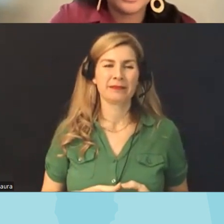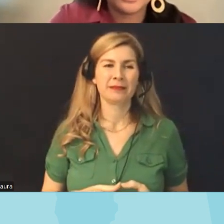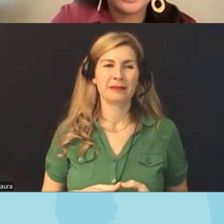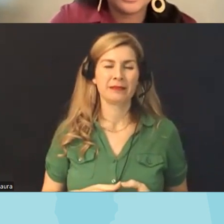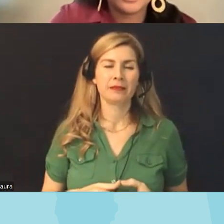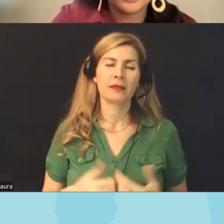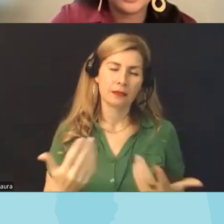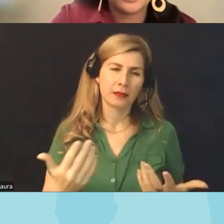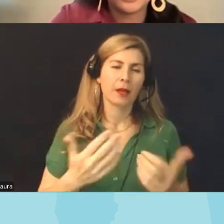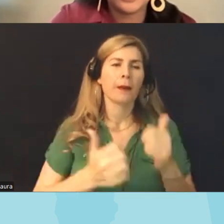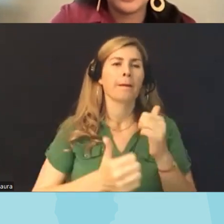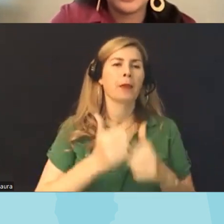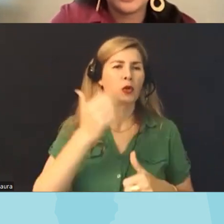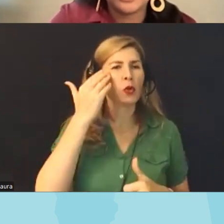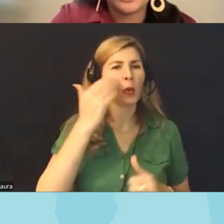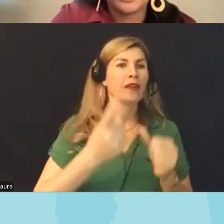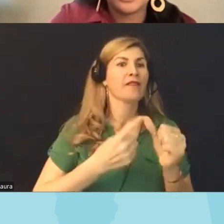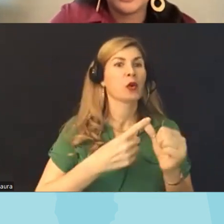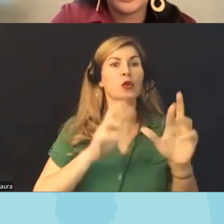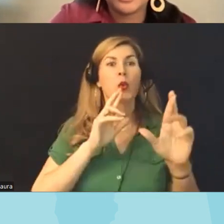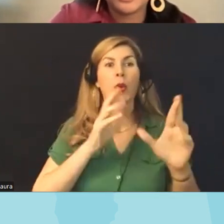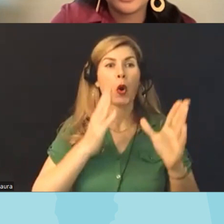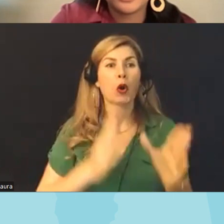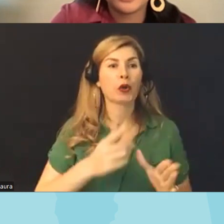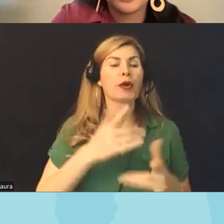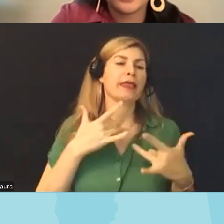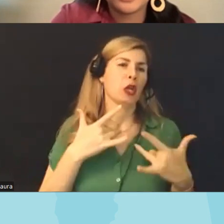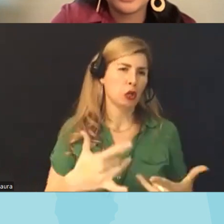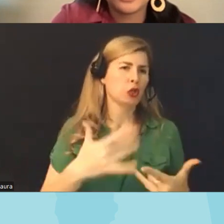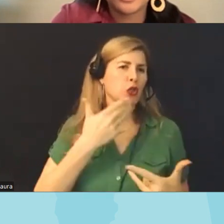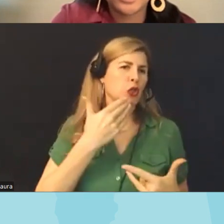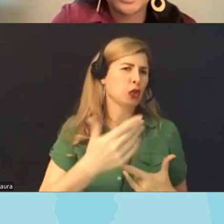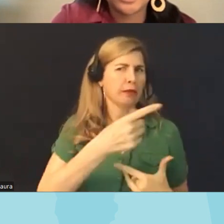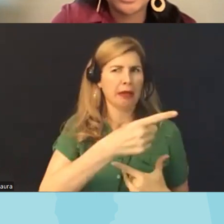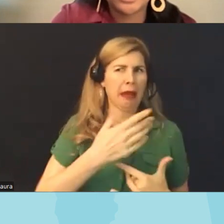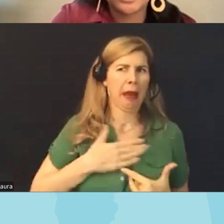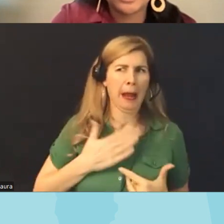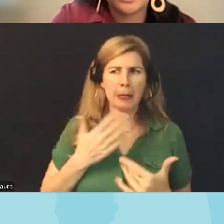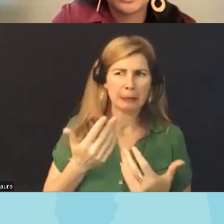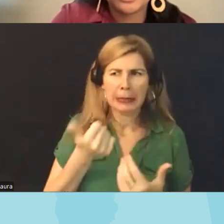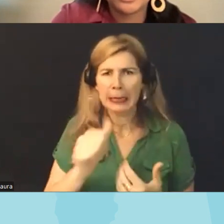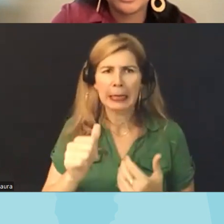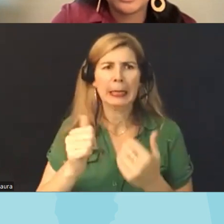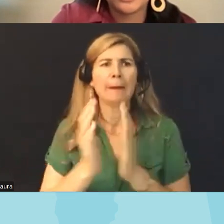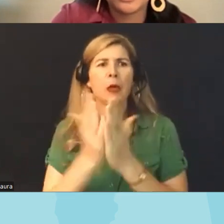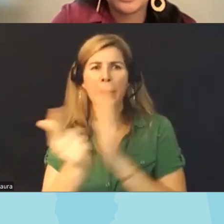get the First Amendment so they're happy to cover book bands uh and and I think that uh watching the